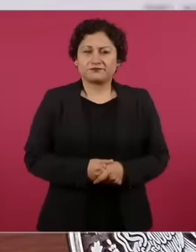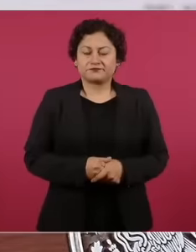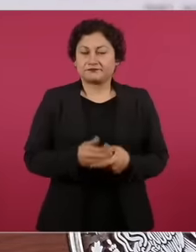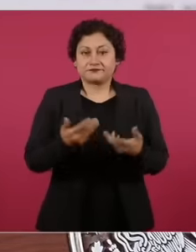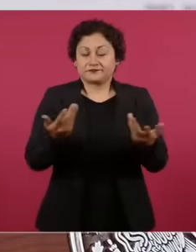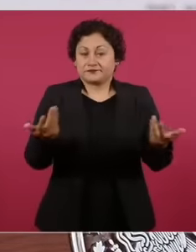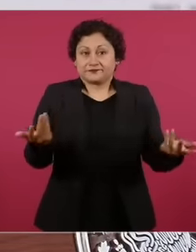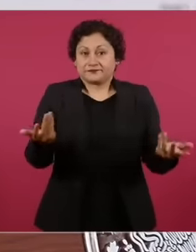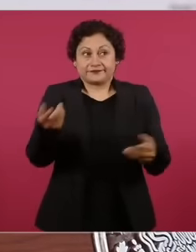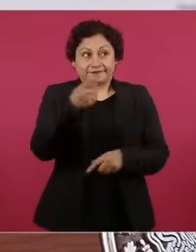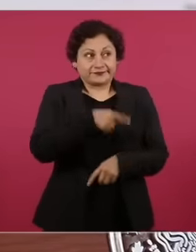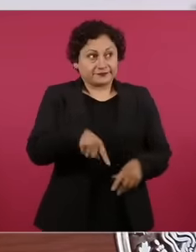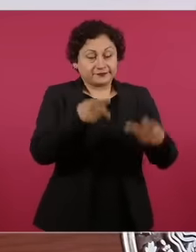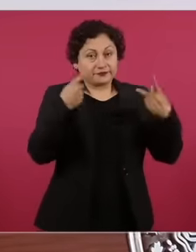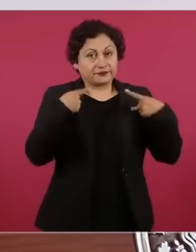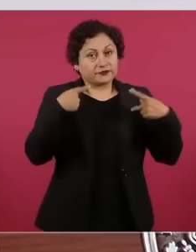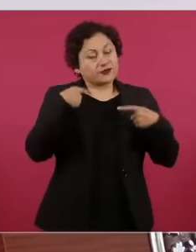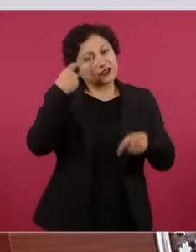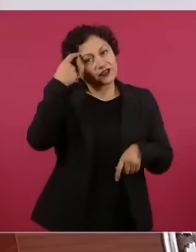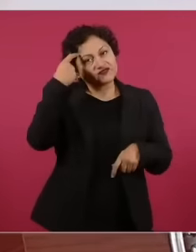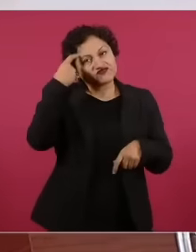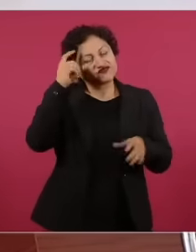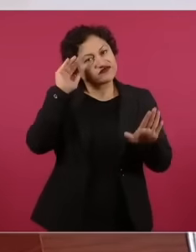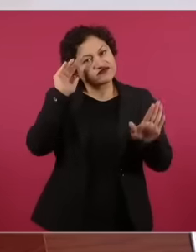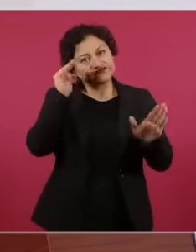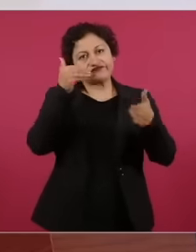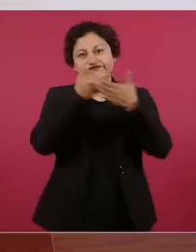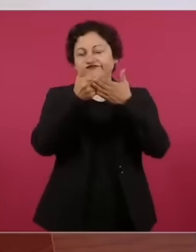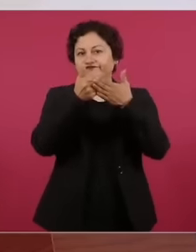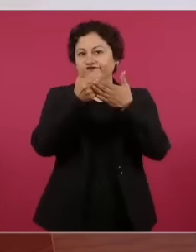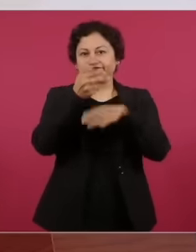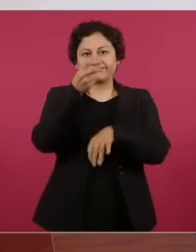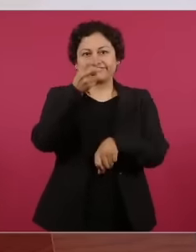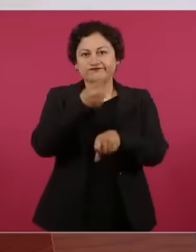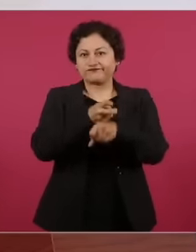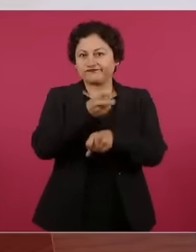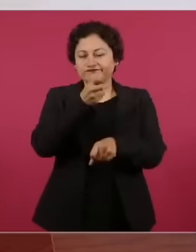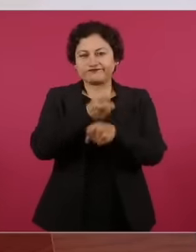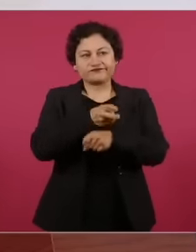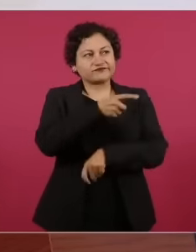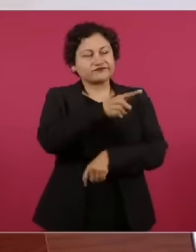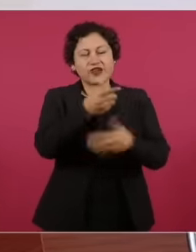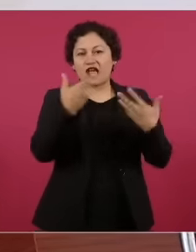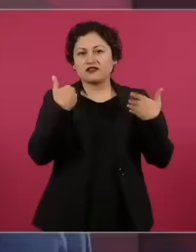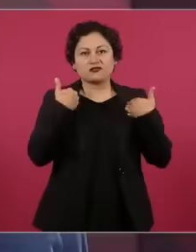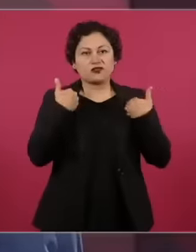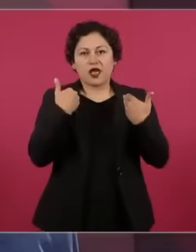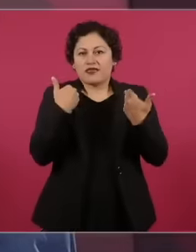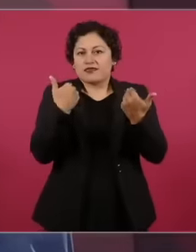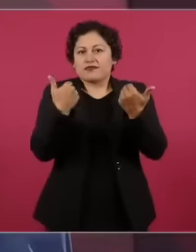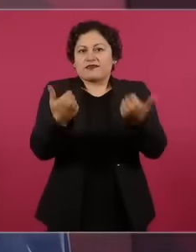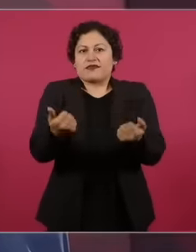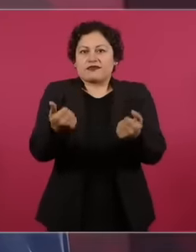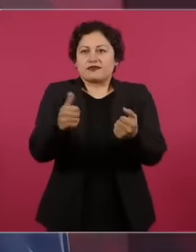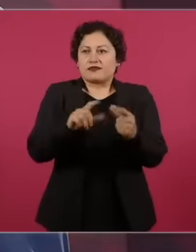fail to understand the new reality of the country